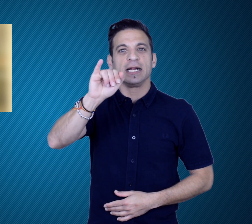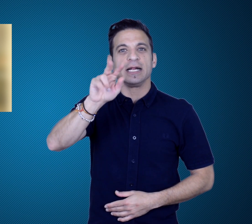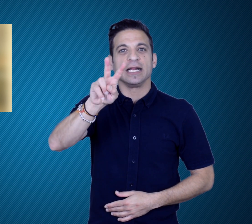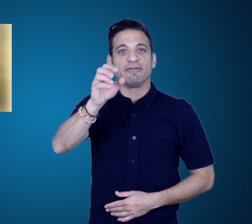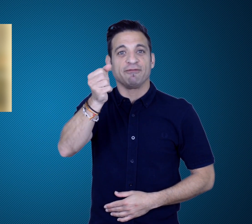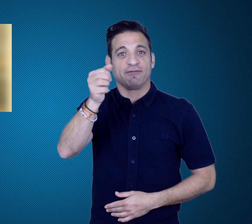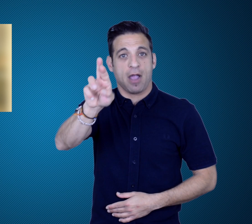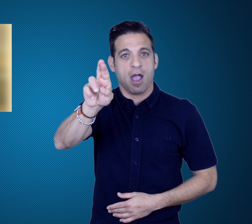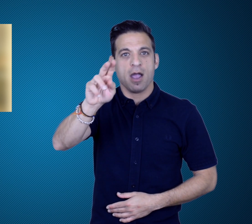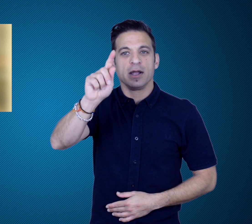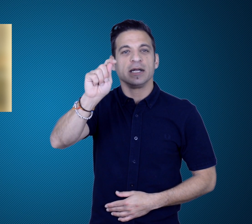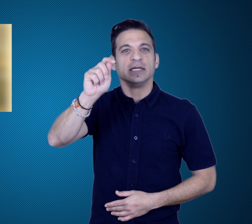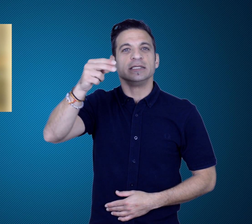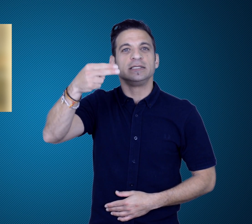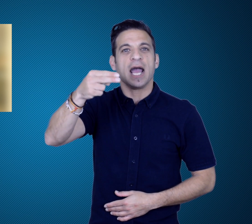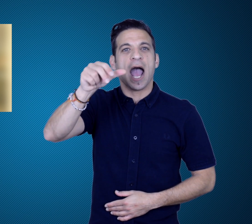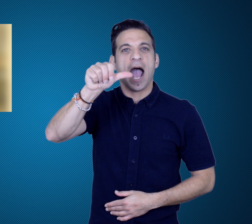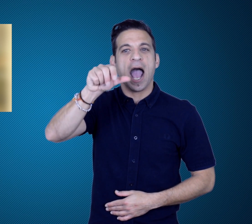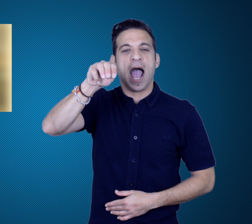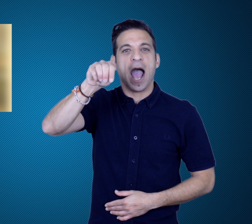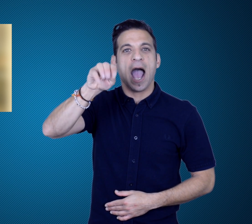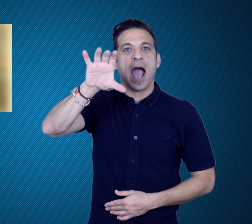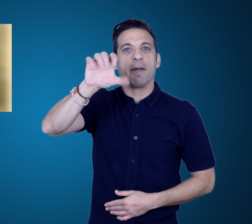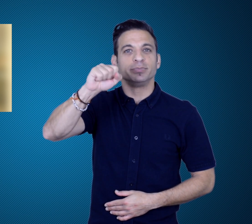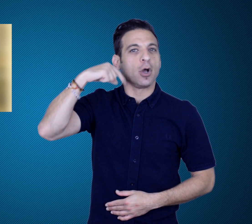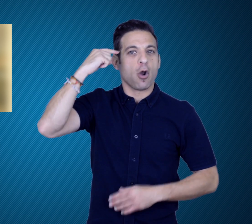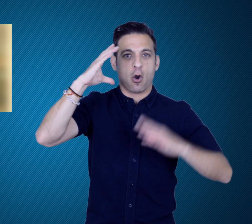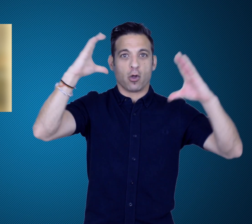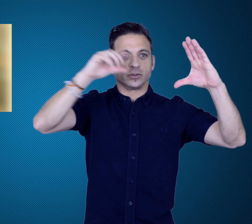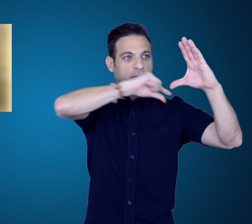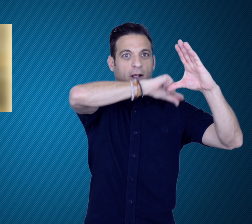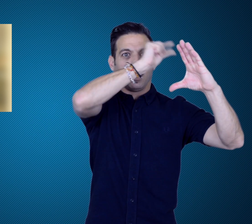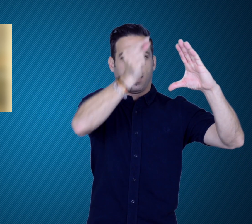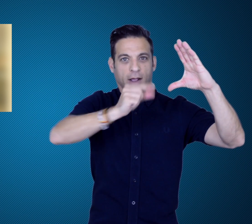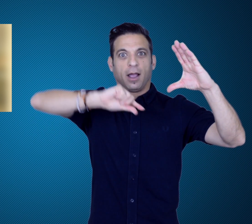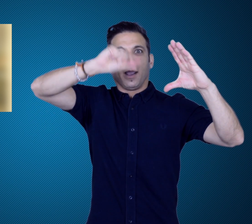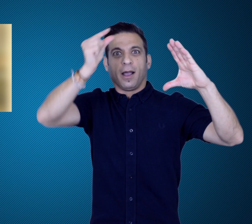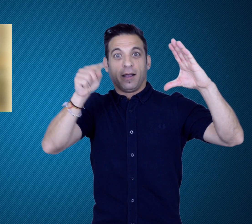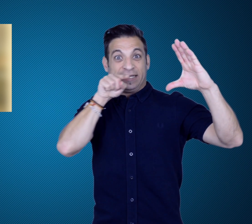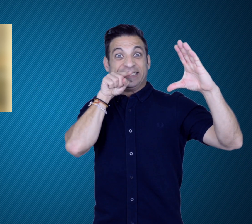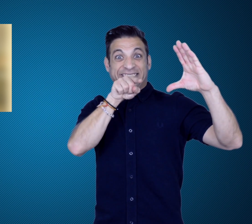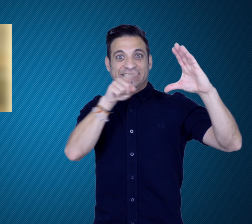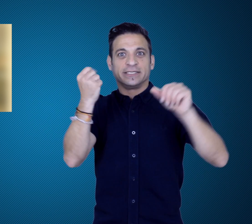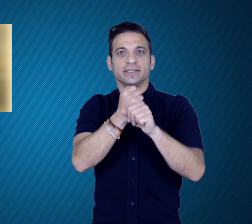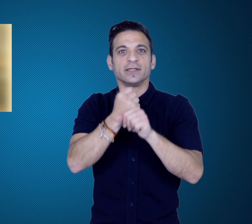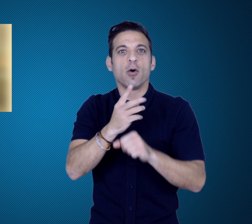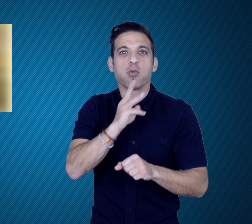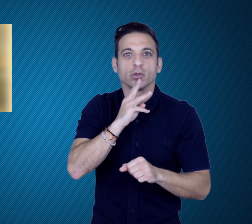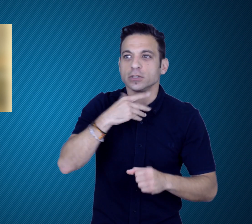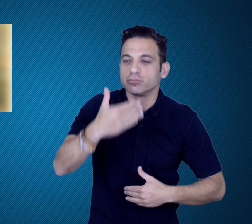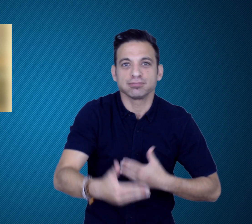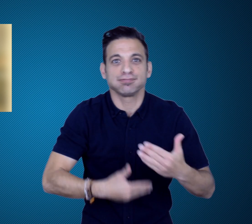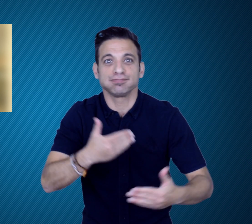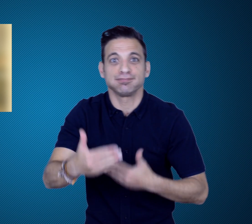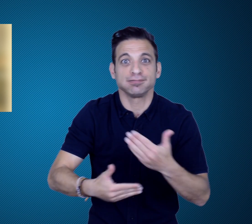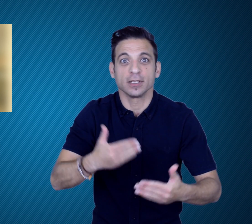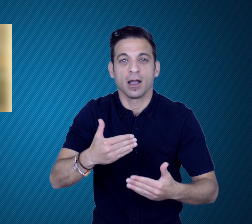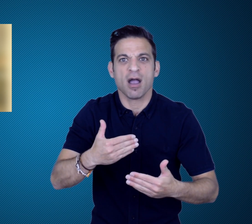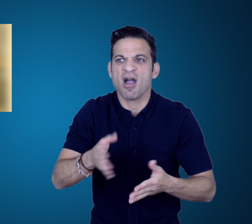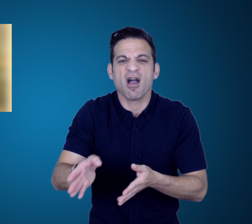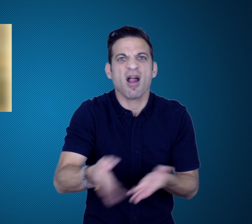fight with Simon Byrne. Byrne was beaten so badly by Burke and